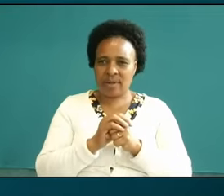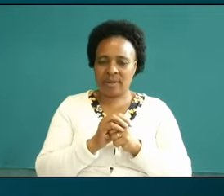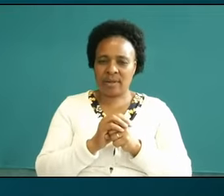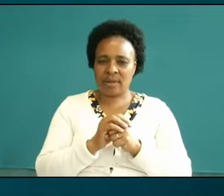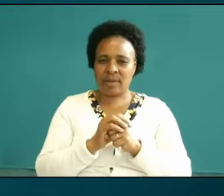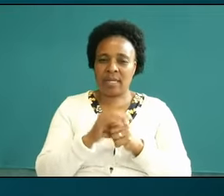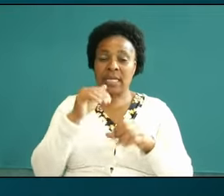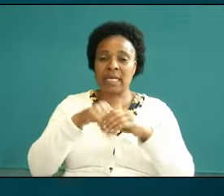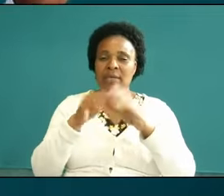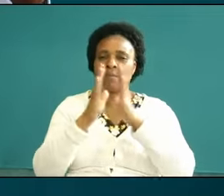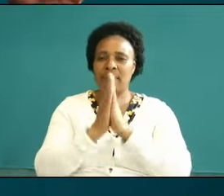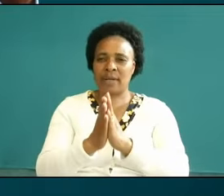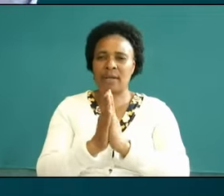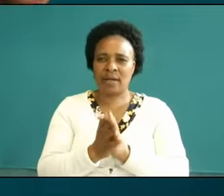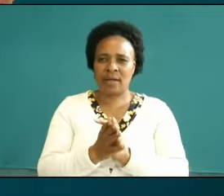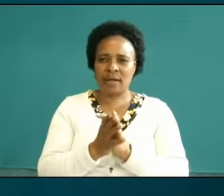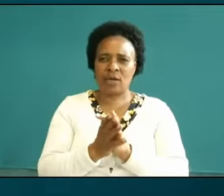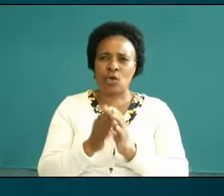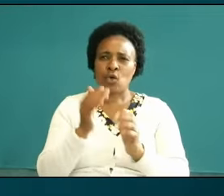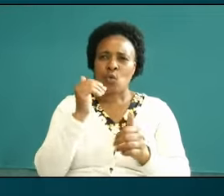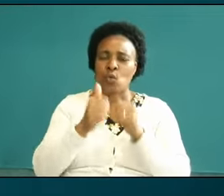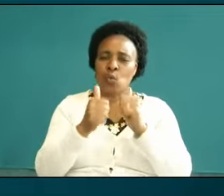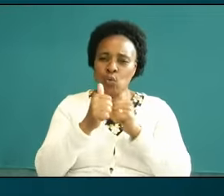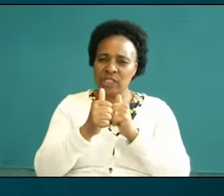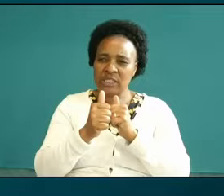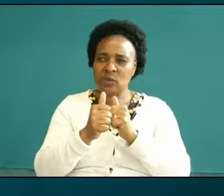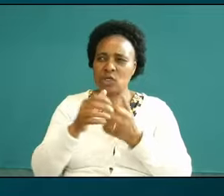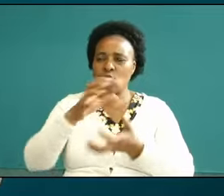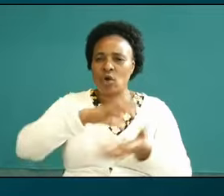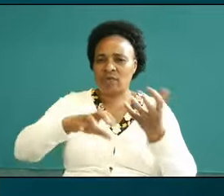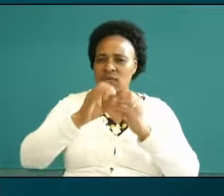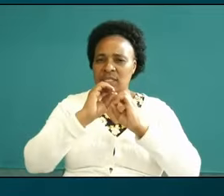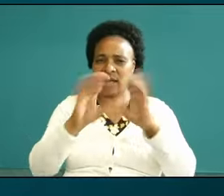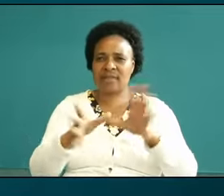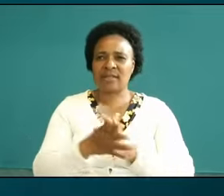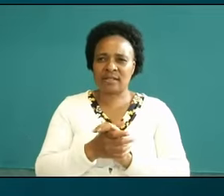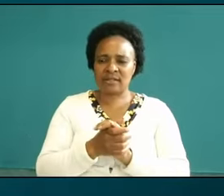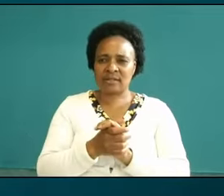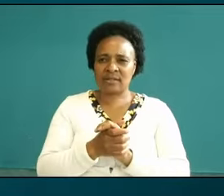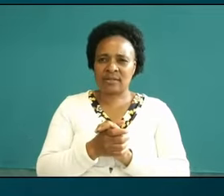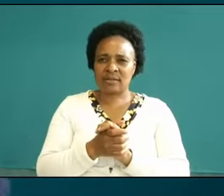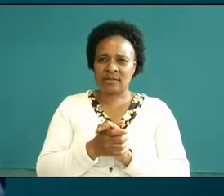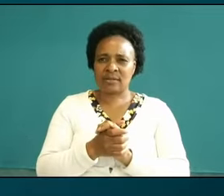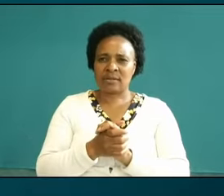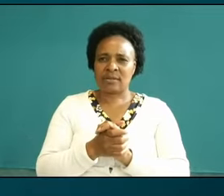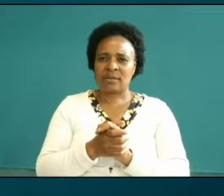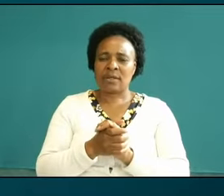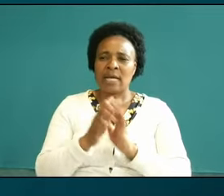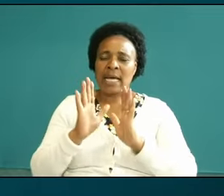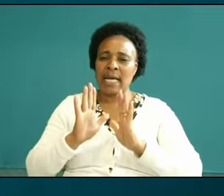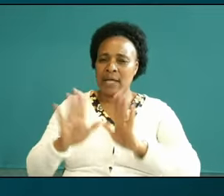life that is not what you've been doing by moving yourself from the